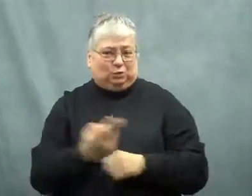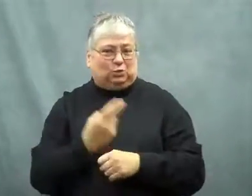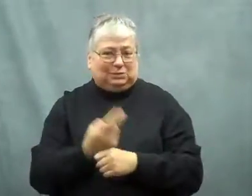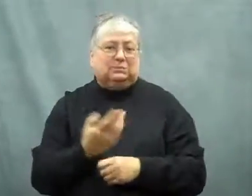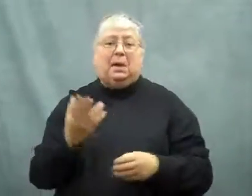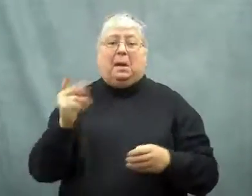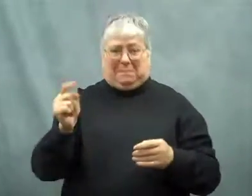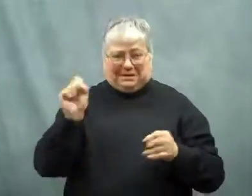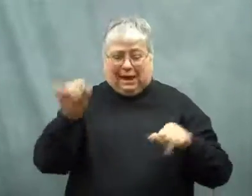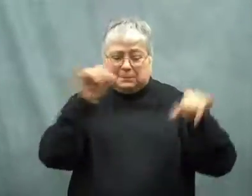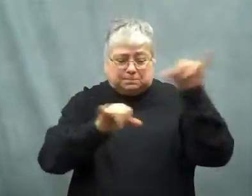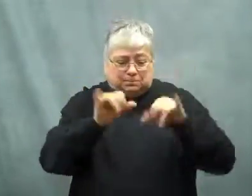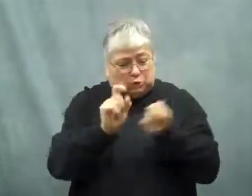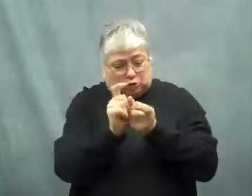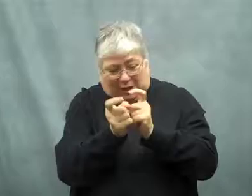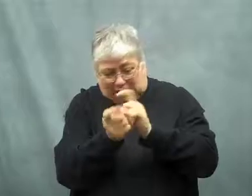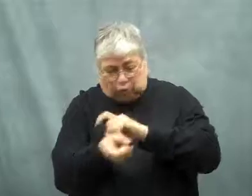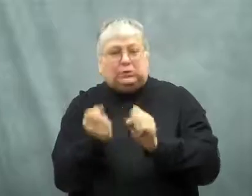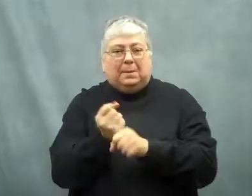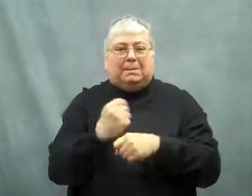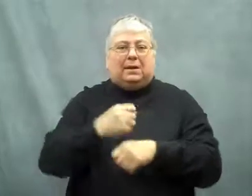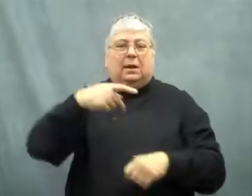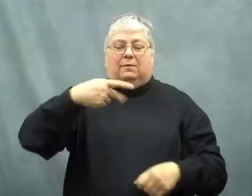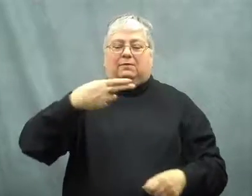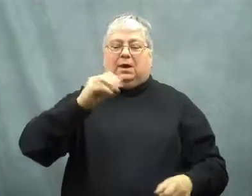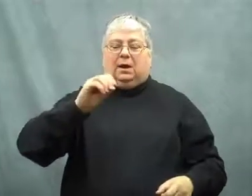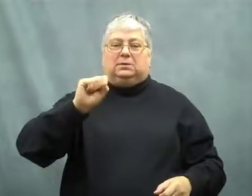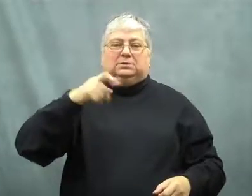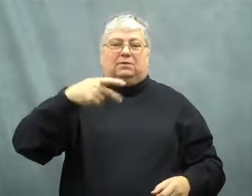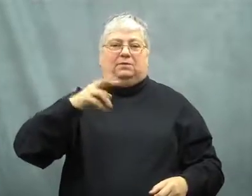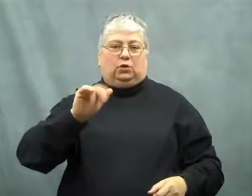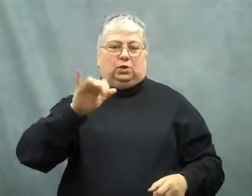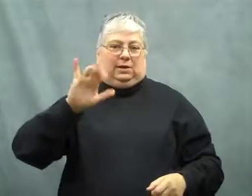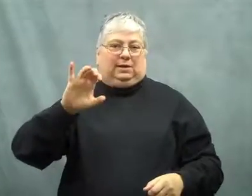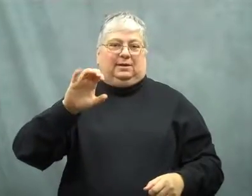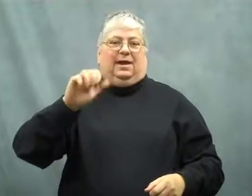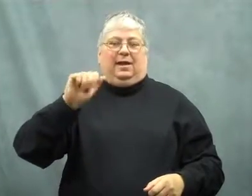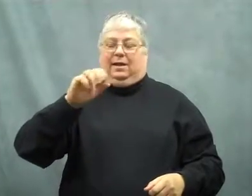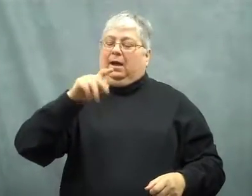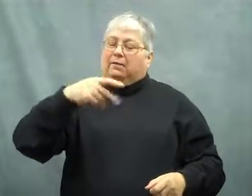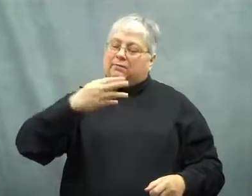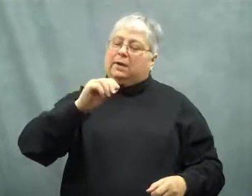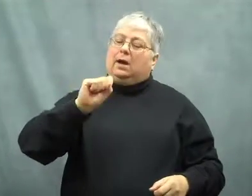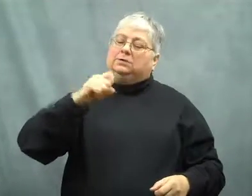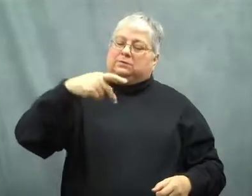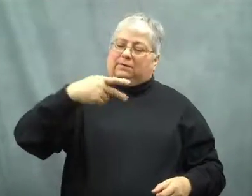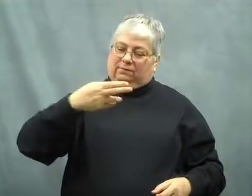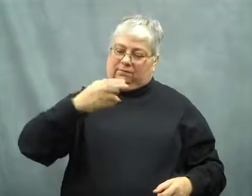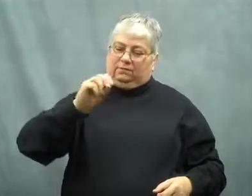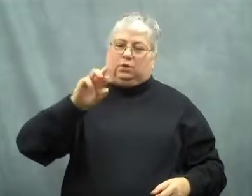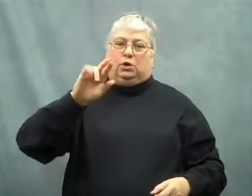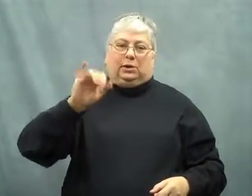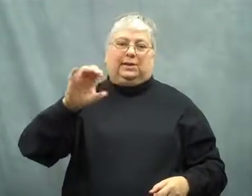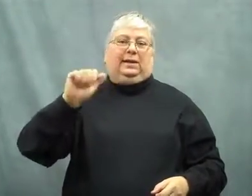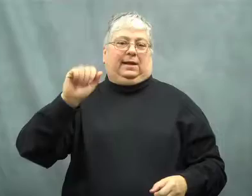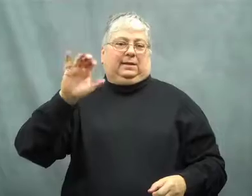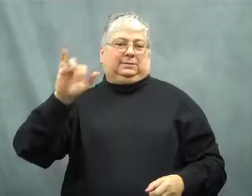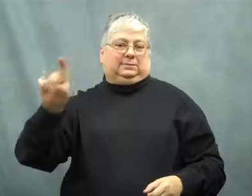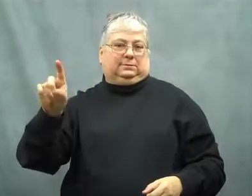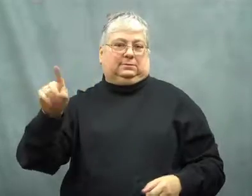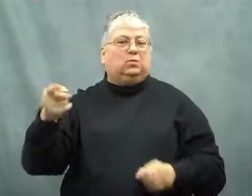It can also be converted into phosphoric acid.